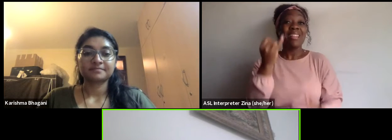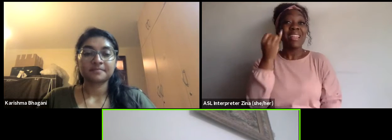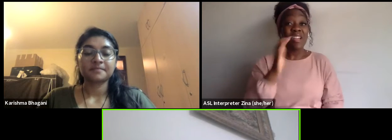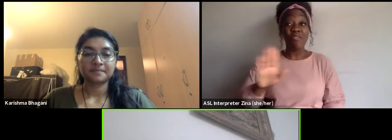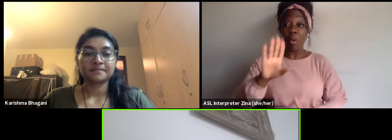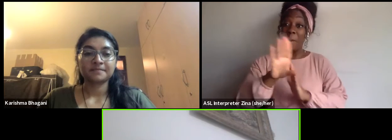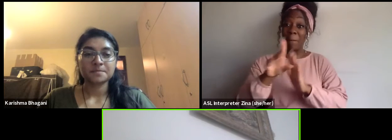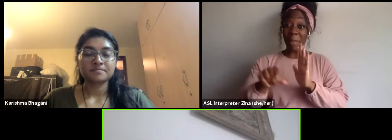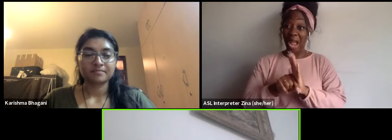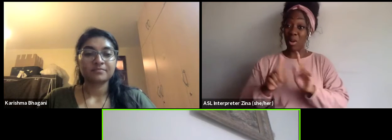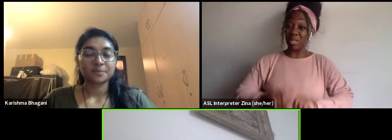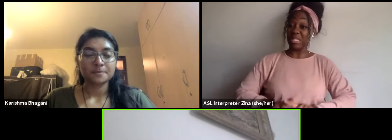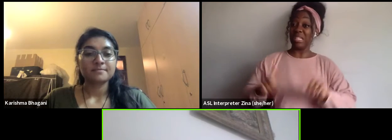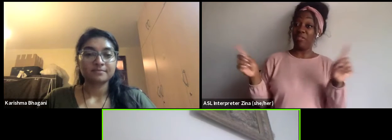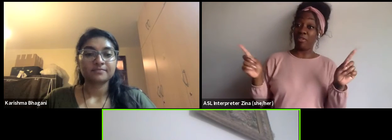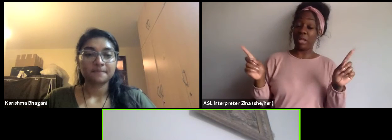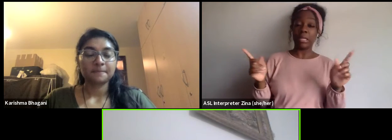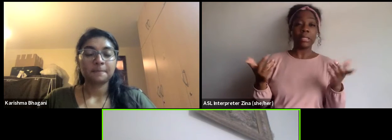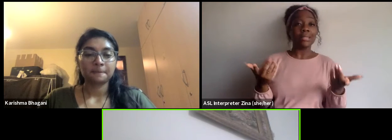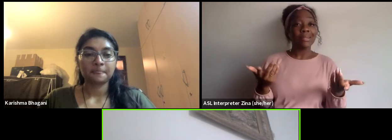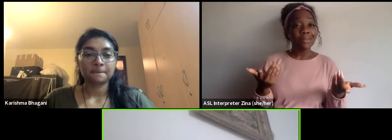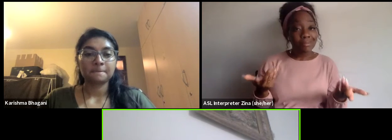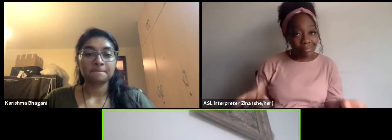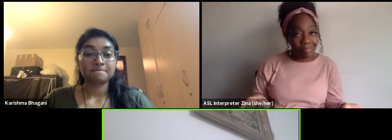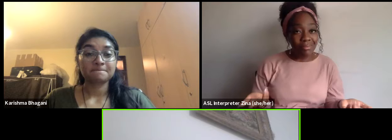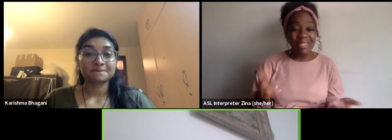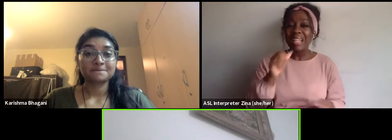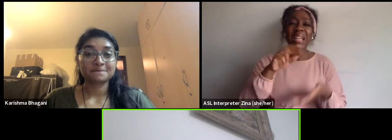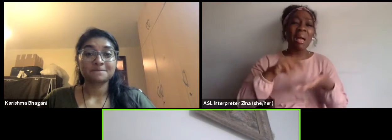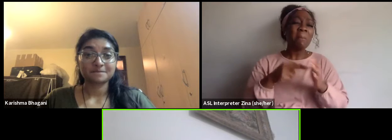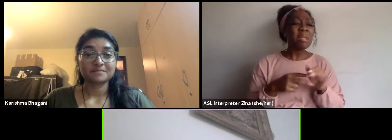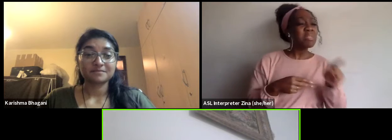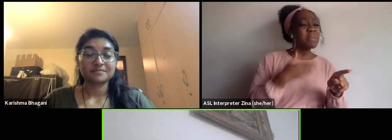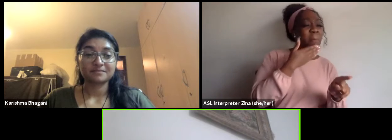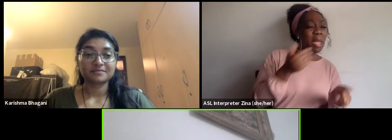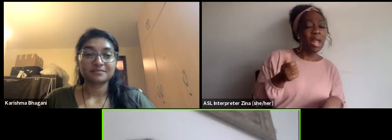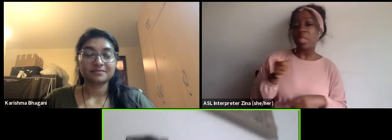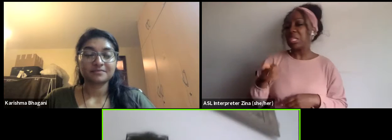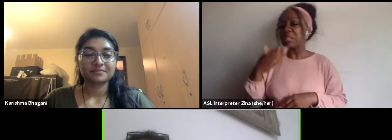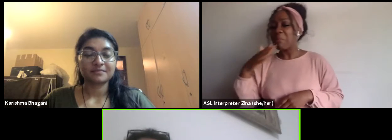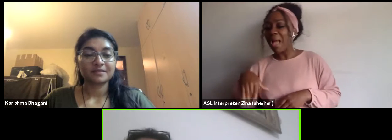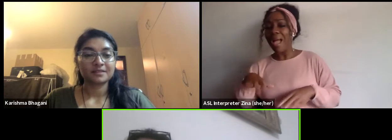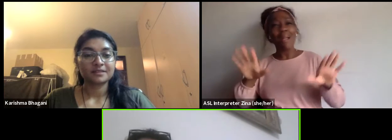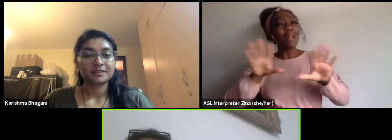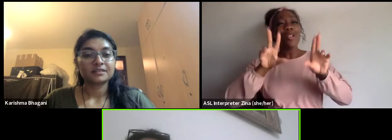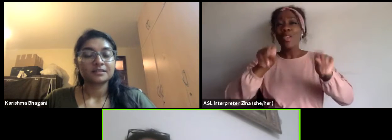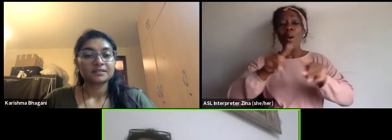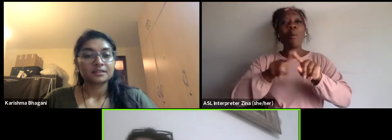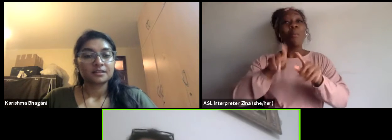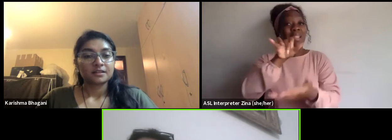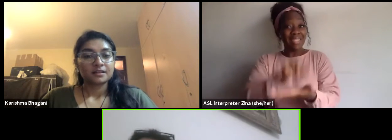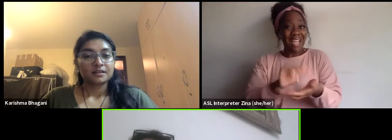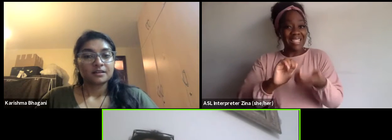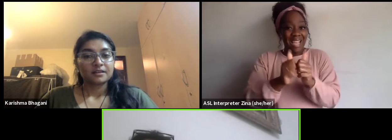or these are good but that's how you function. So this is my mission now is to democratize access